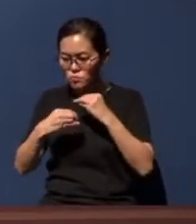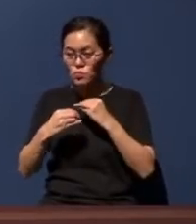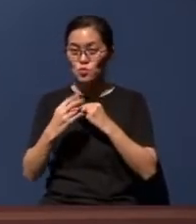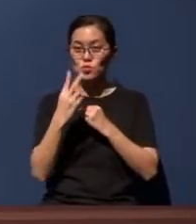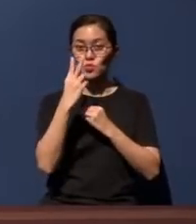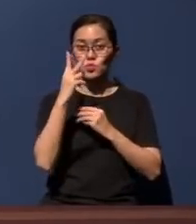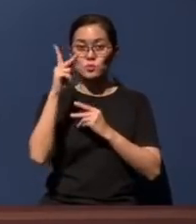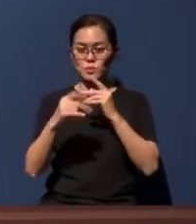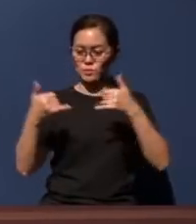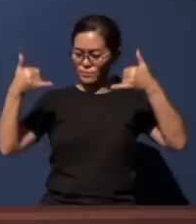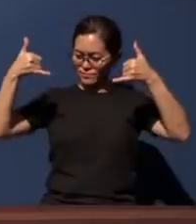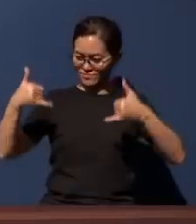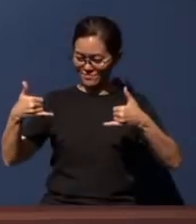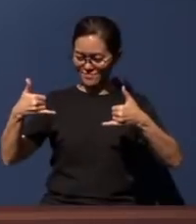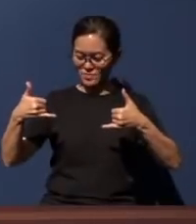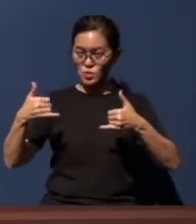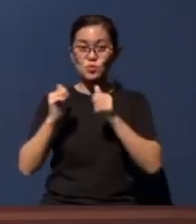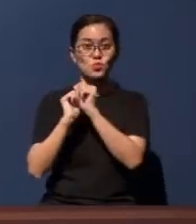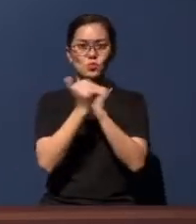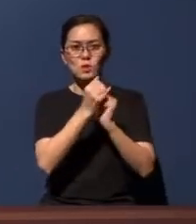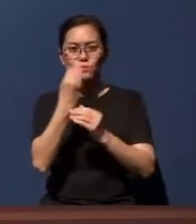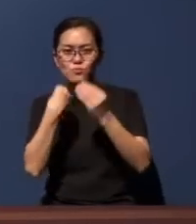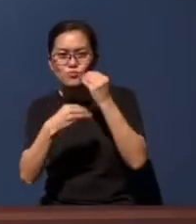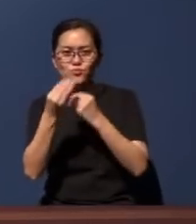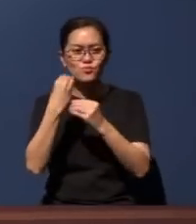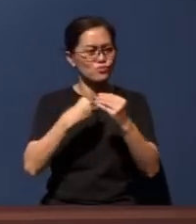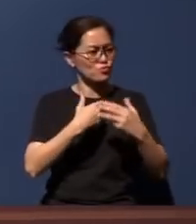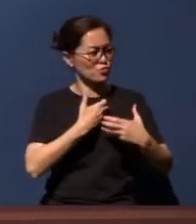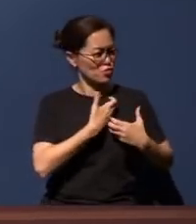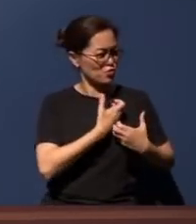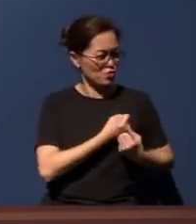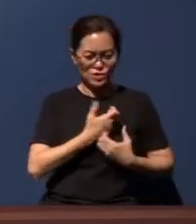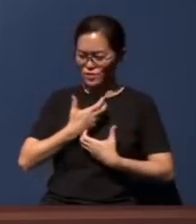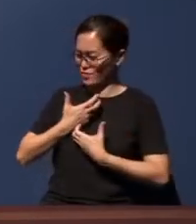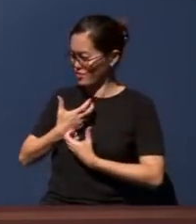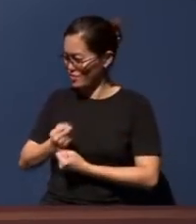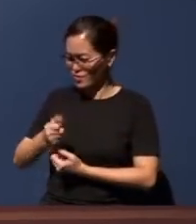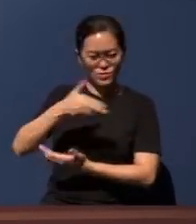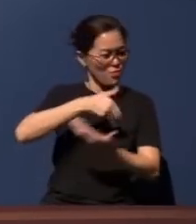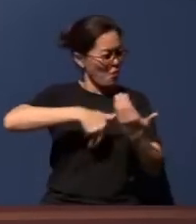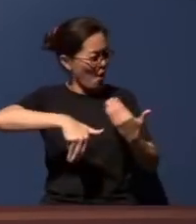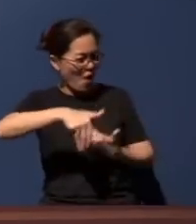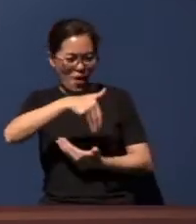is really that trust, there is really that fellowship with one another. And I think God is really wanting